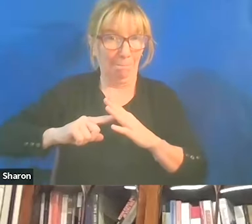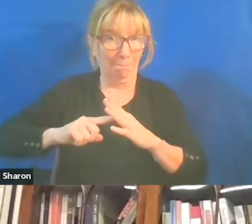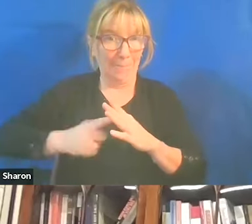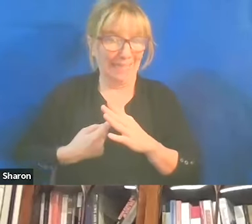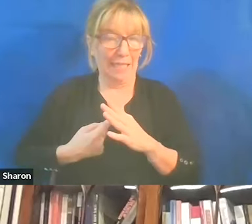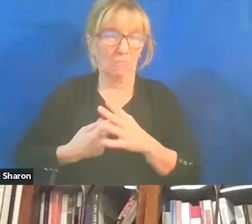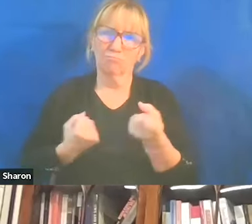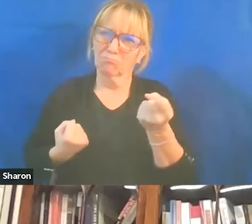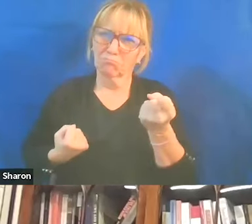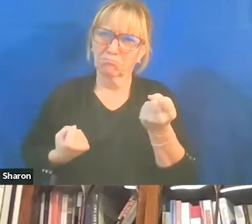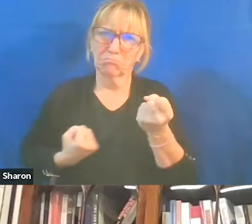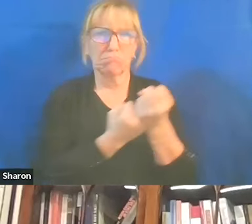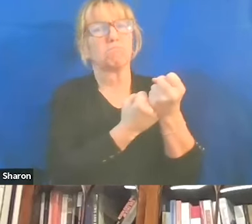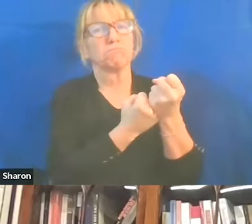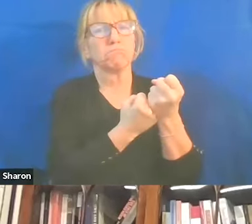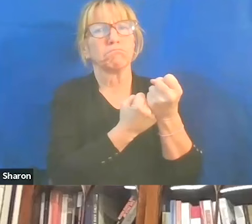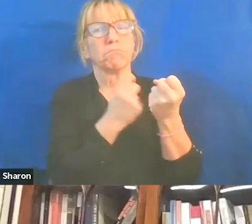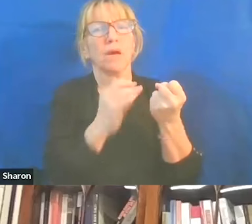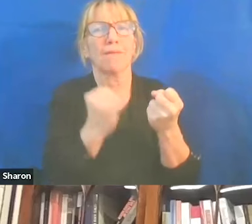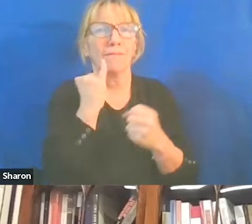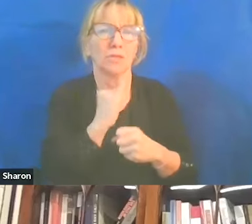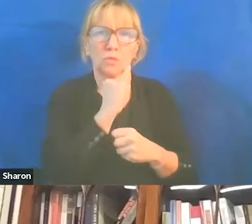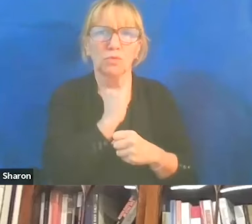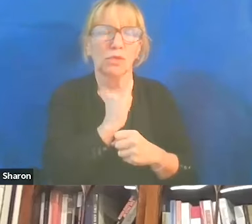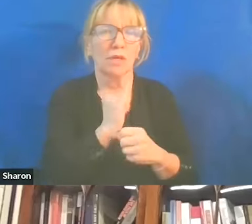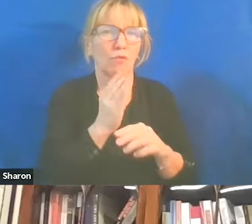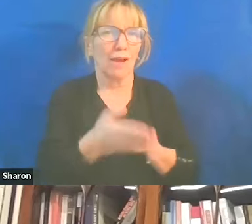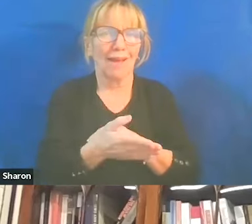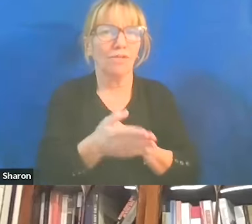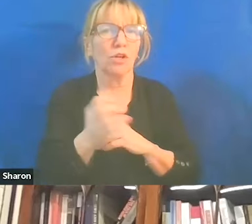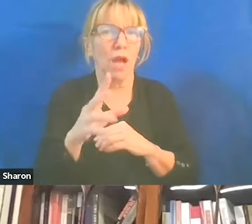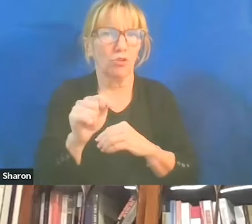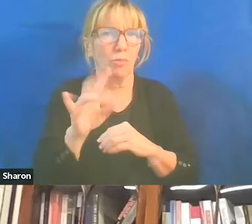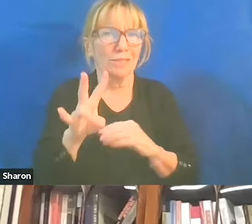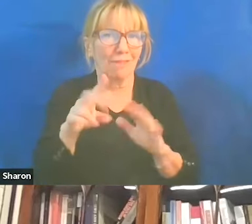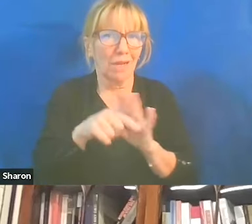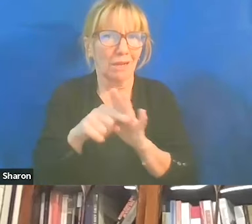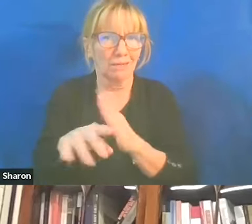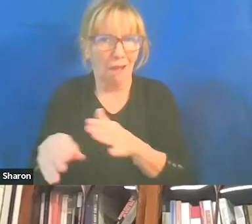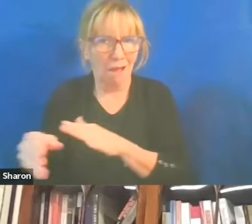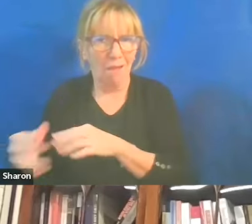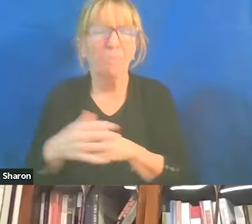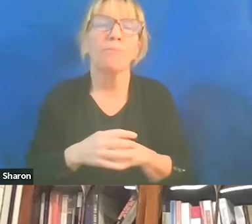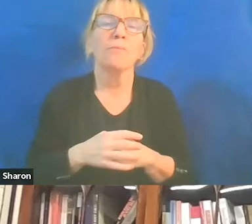supportive of Israel in the wake of the attack. How do you understand that?